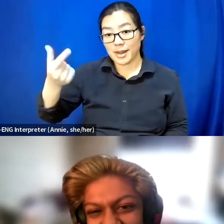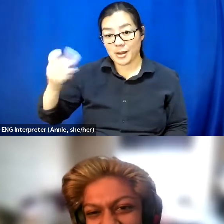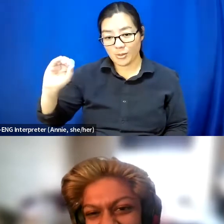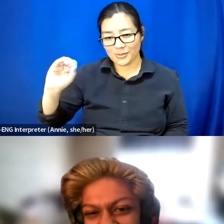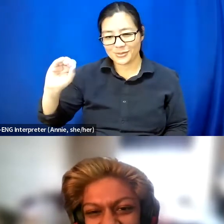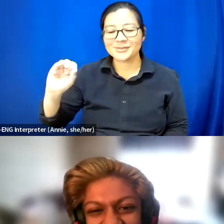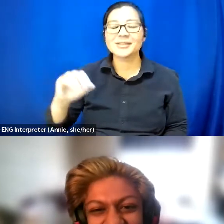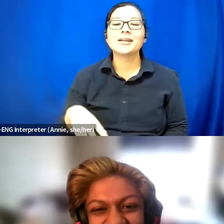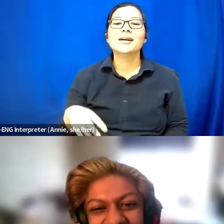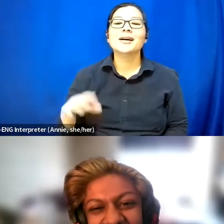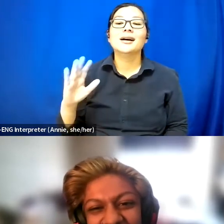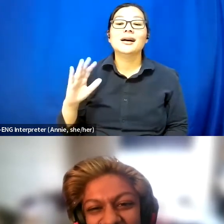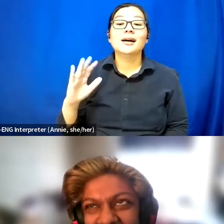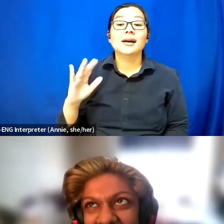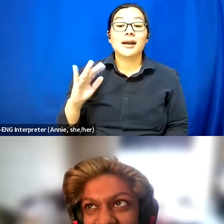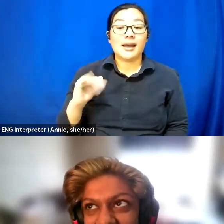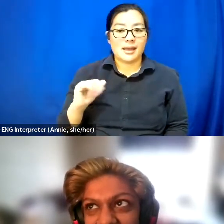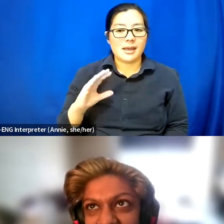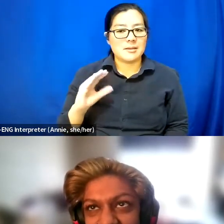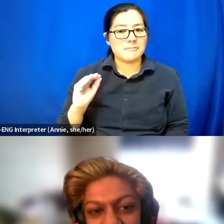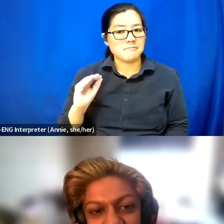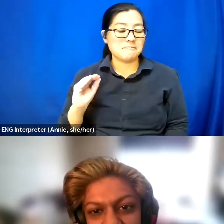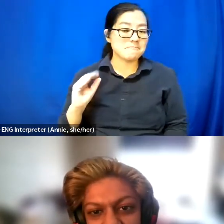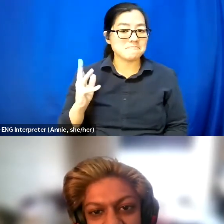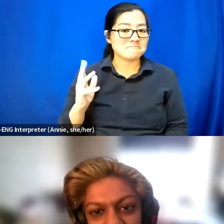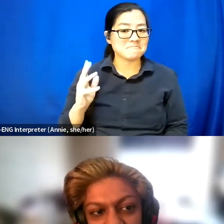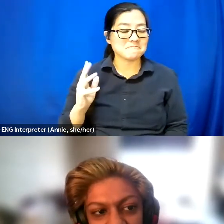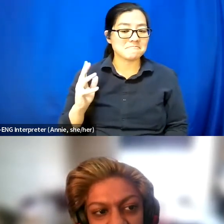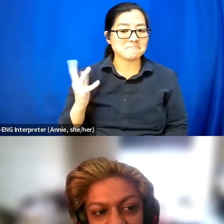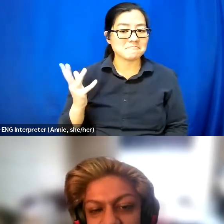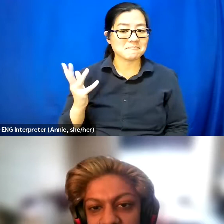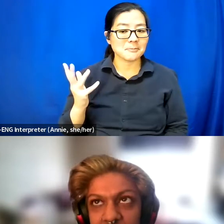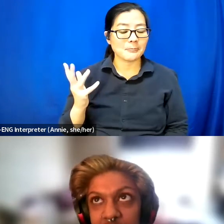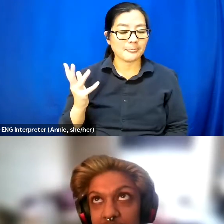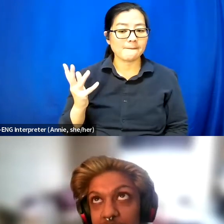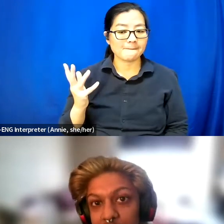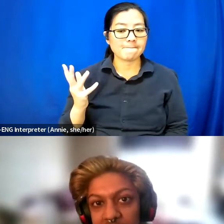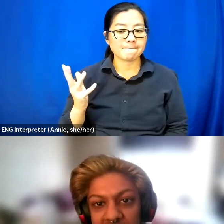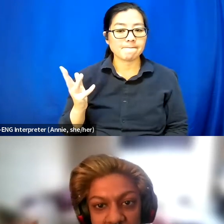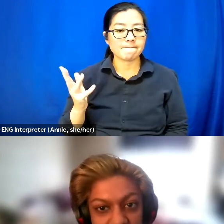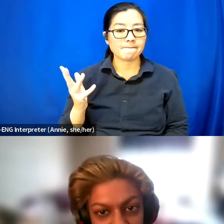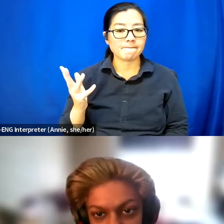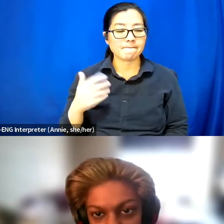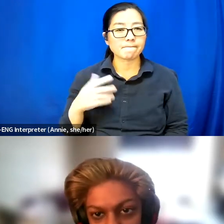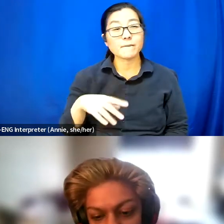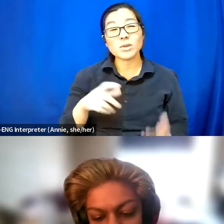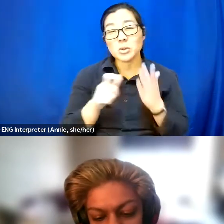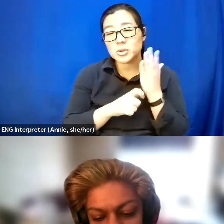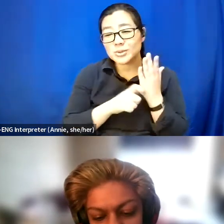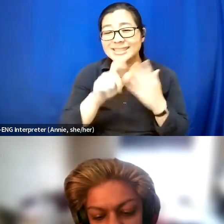And they, it's a zine for racialized QT [assumed spelling] Bipoc disabled artists.